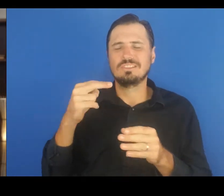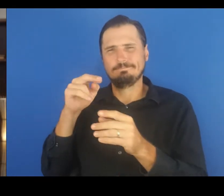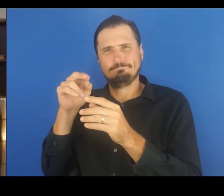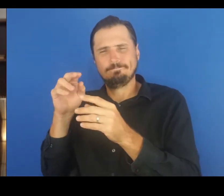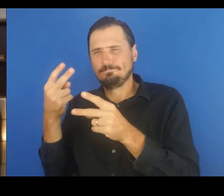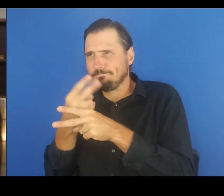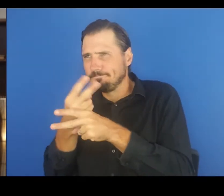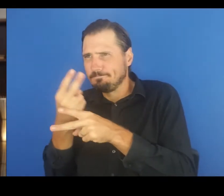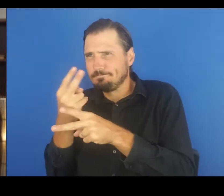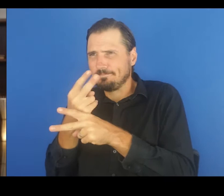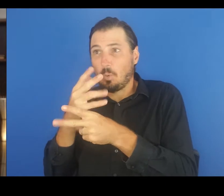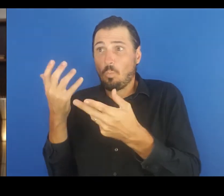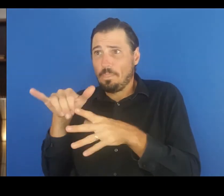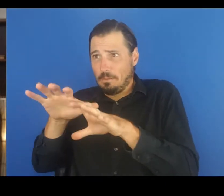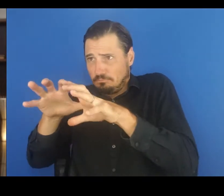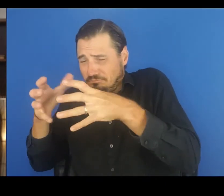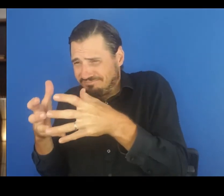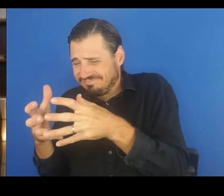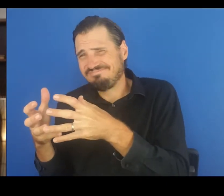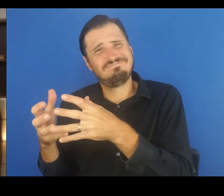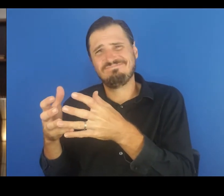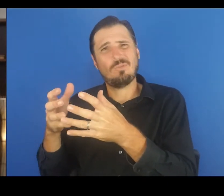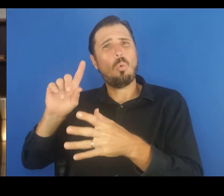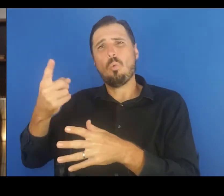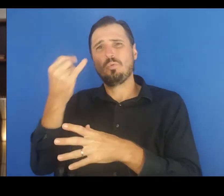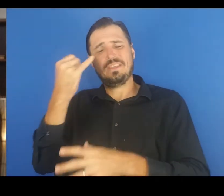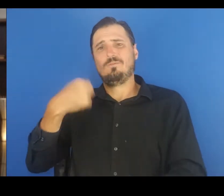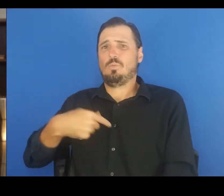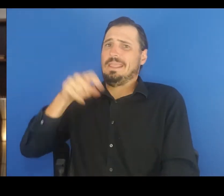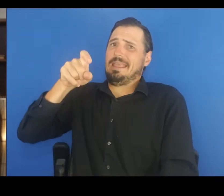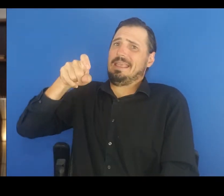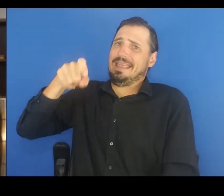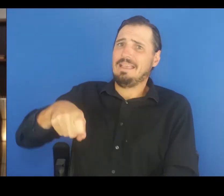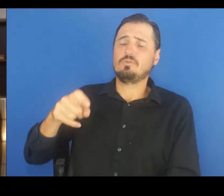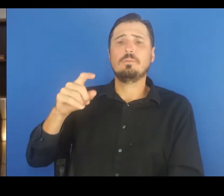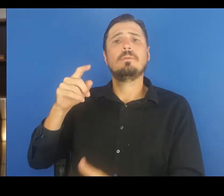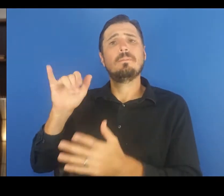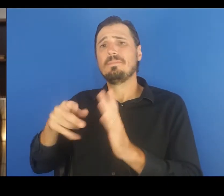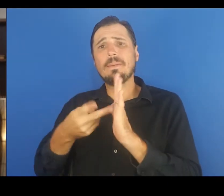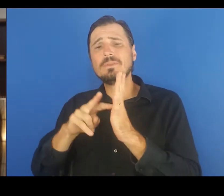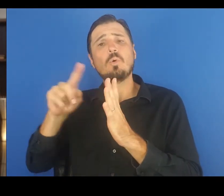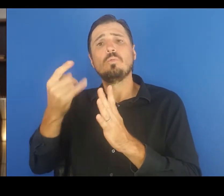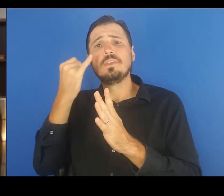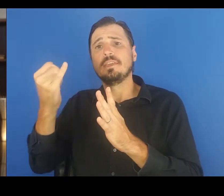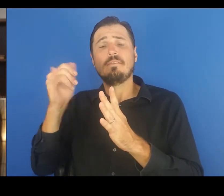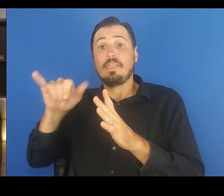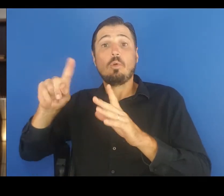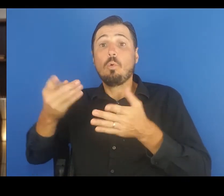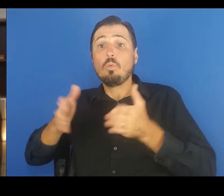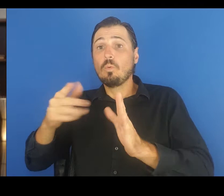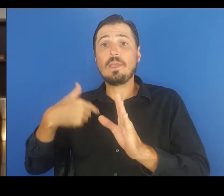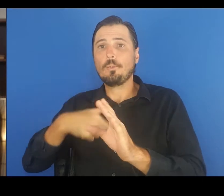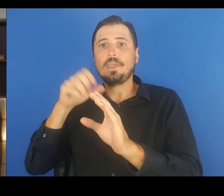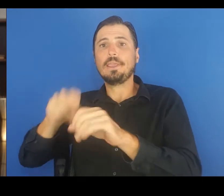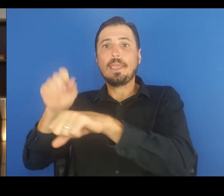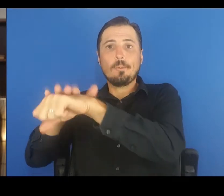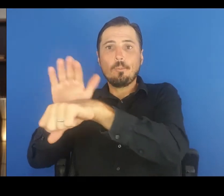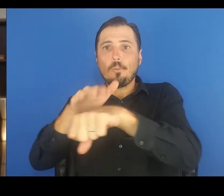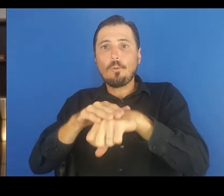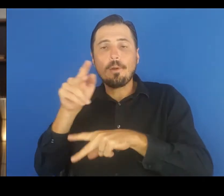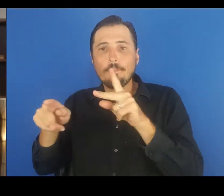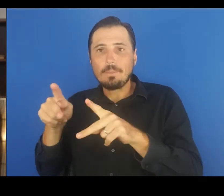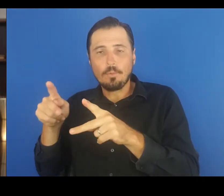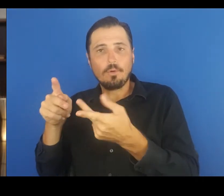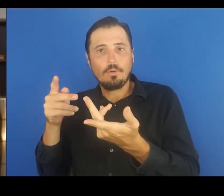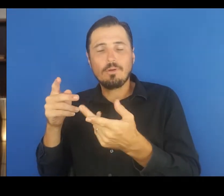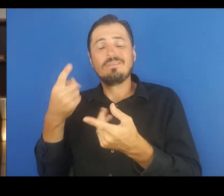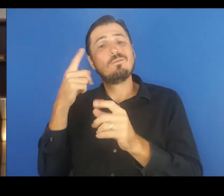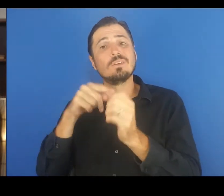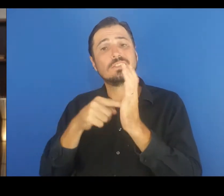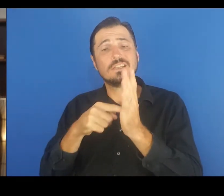always a last resort for the Department of Health. We do so when it is the only way we can notify those who may have been exposed of their risk. For example, when people may have been